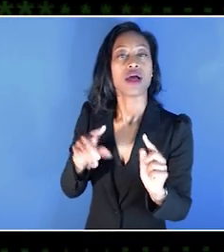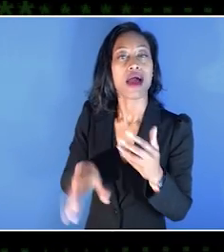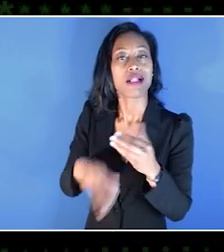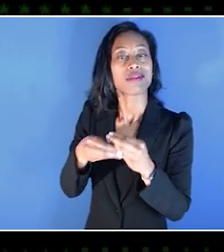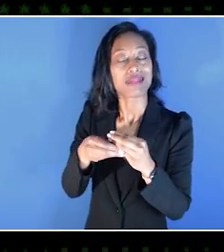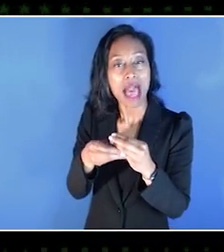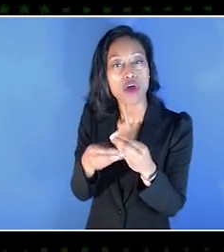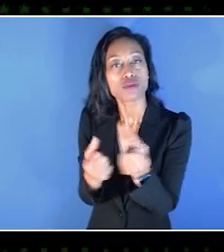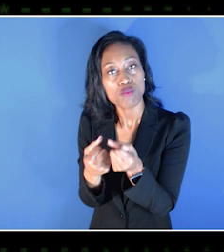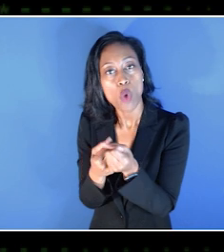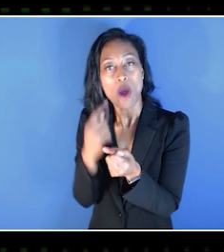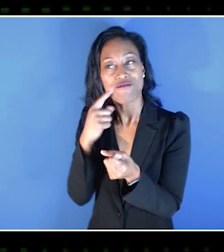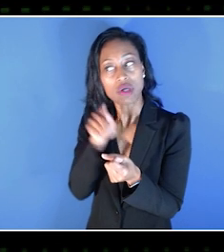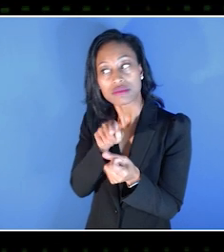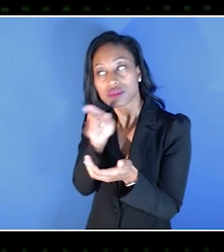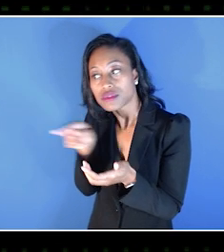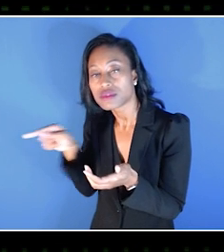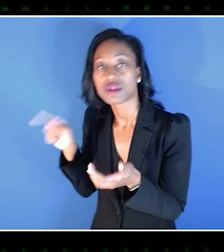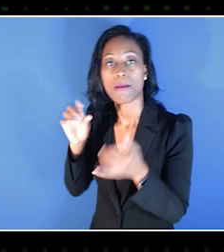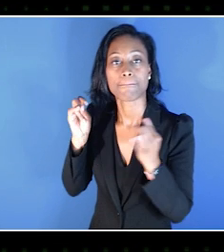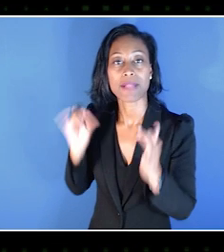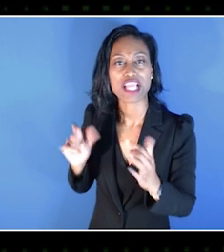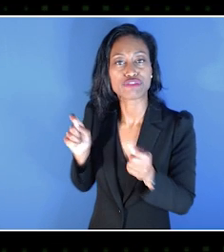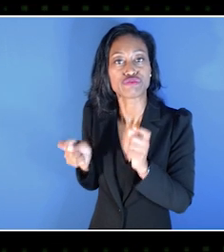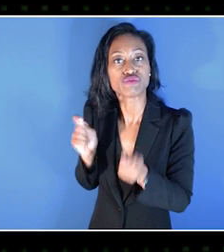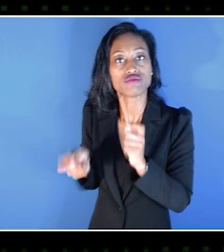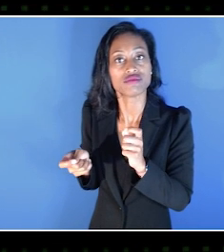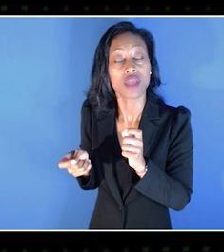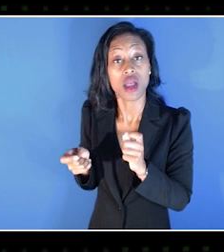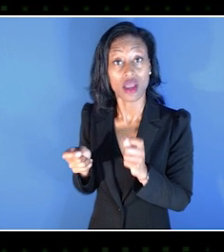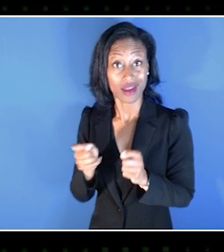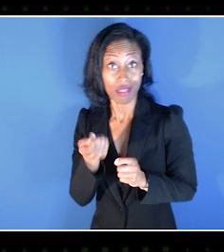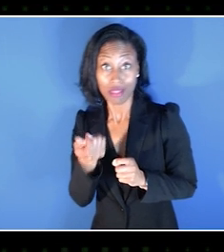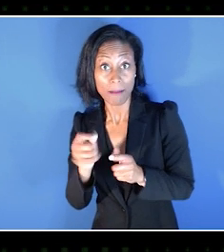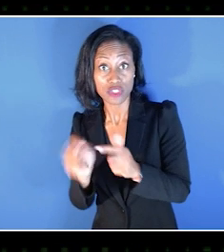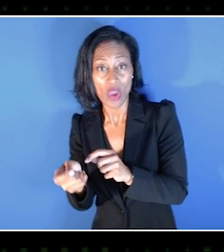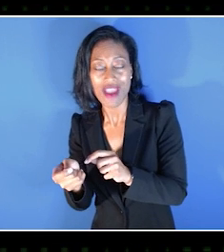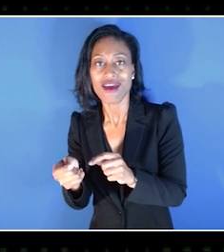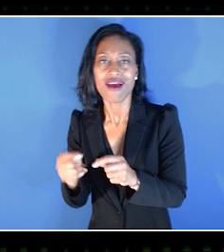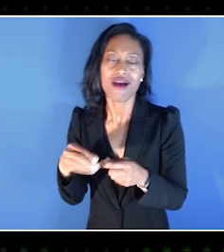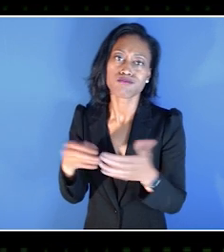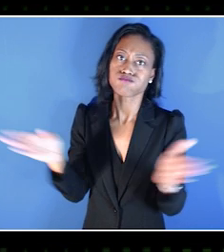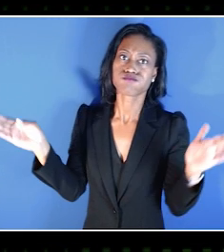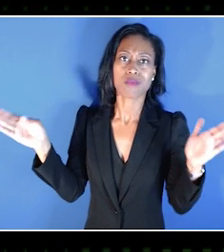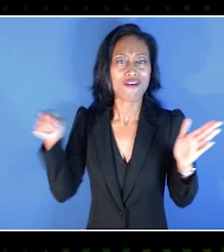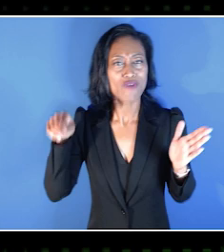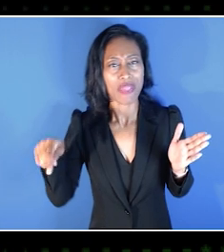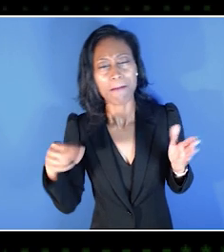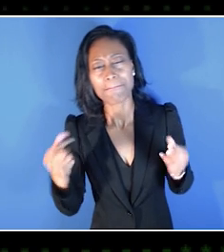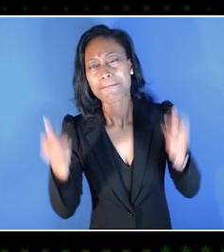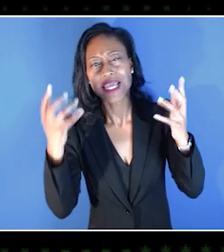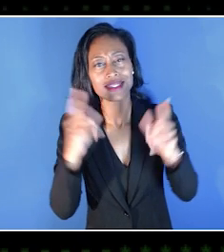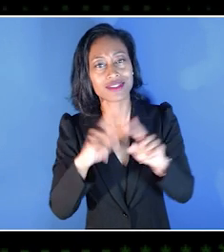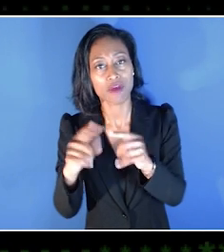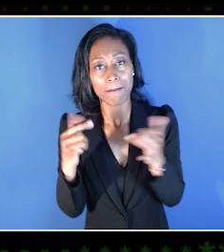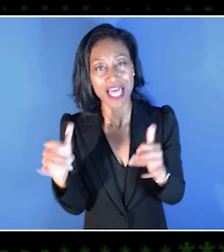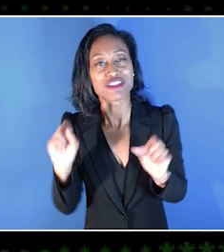to play their games easier because a small tweak to a setting can make a massive difference to a wide range of players.